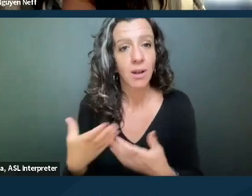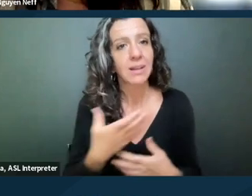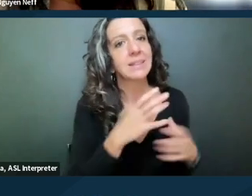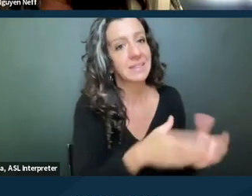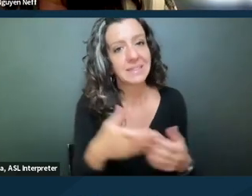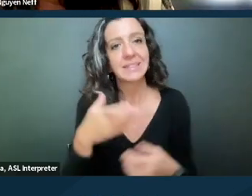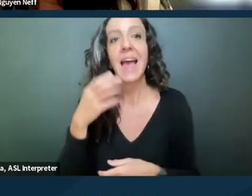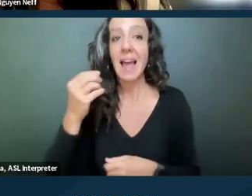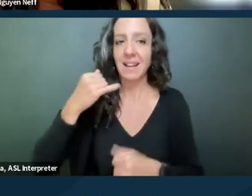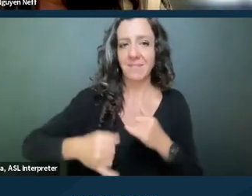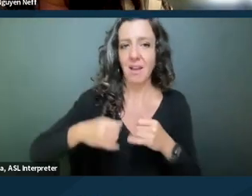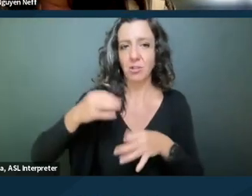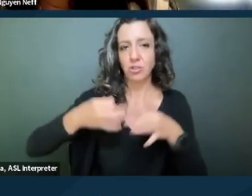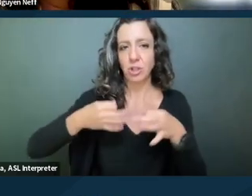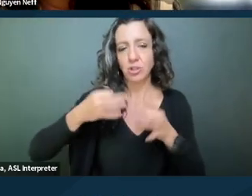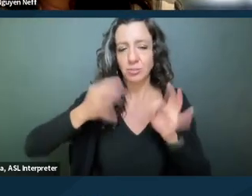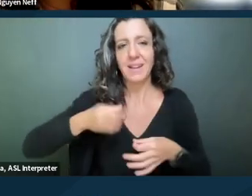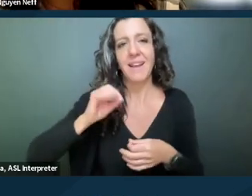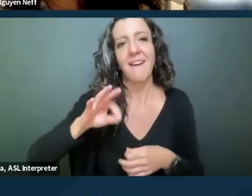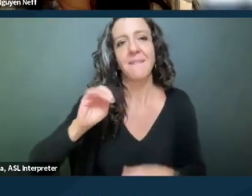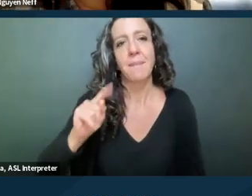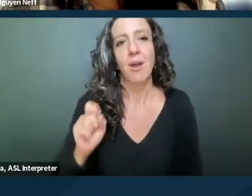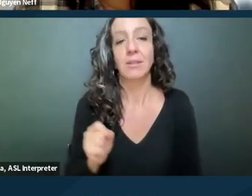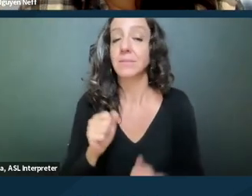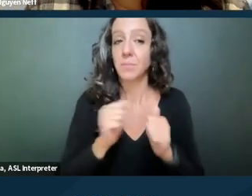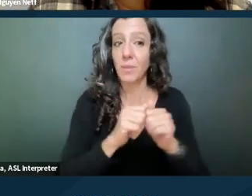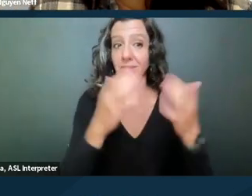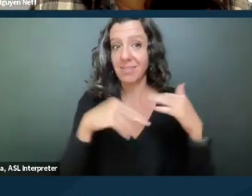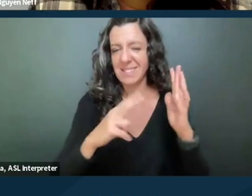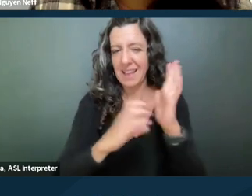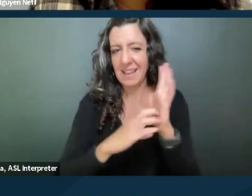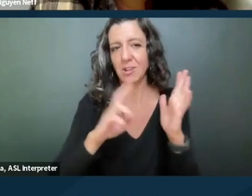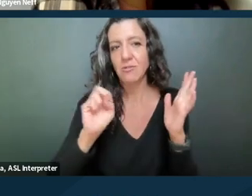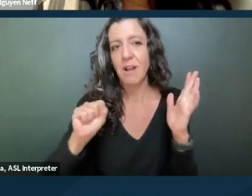Now when it comes to res judicata, courts have recognized that summary proceedings